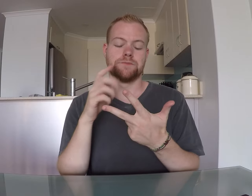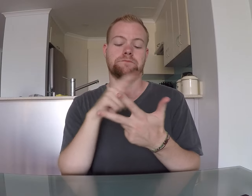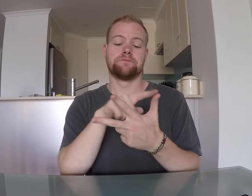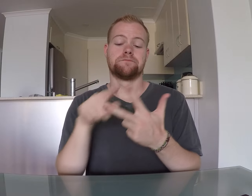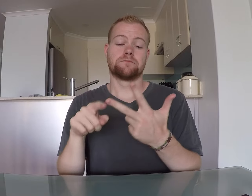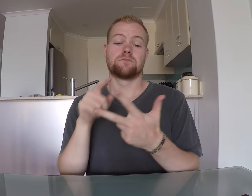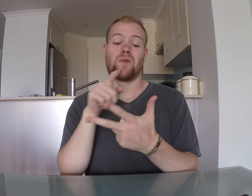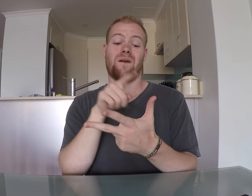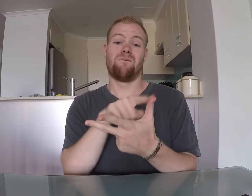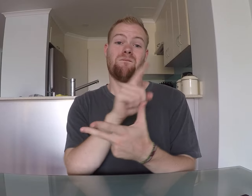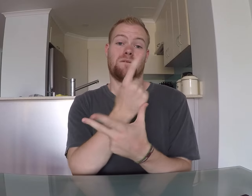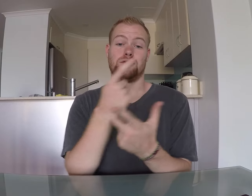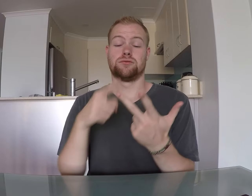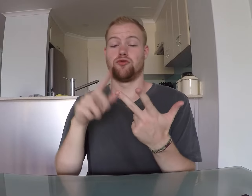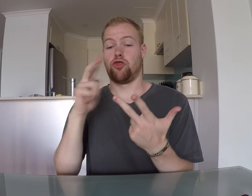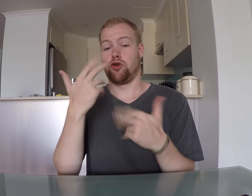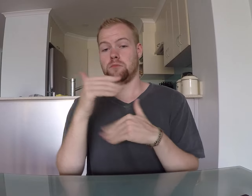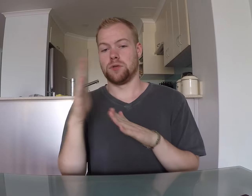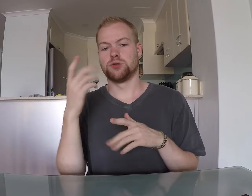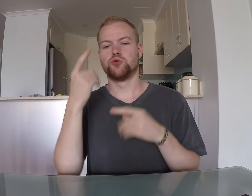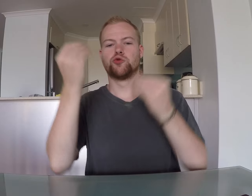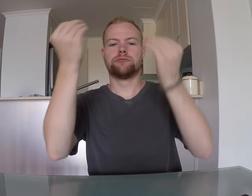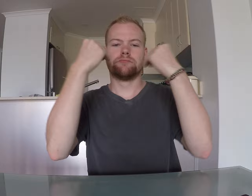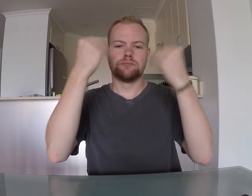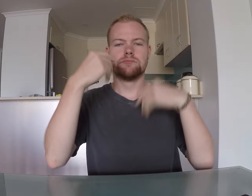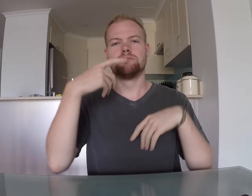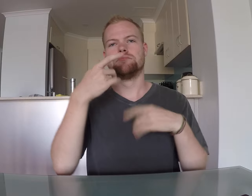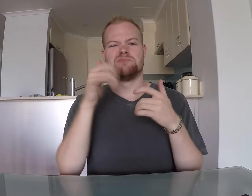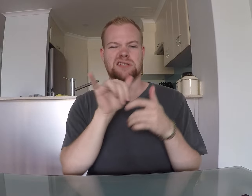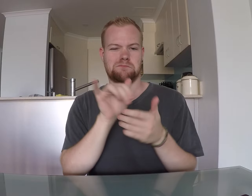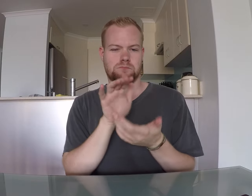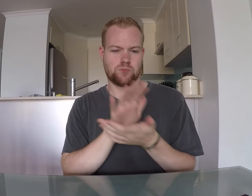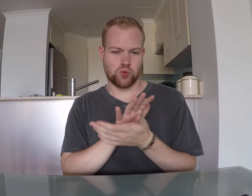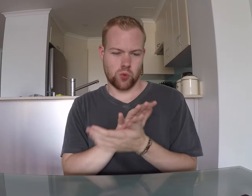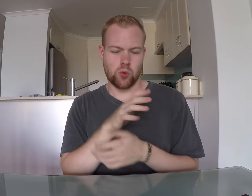The first and third module is all teaching, learning, the same as school.